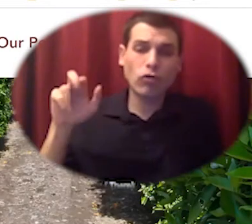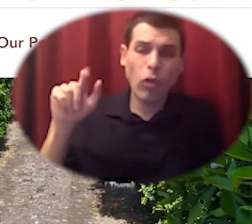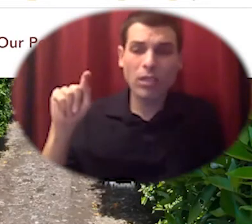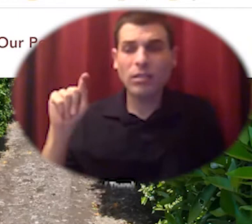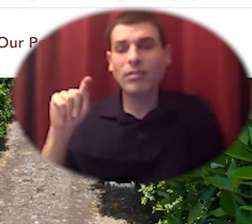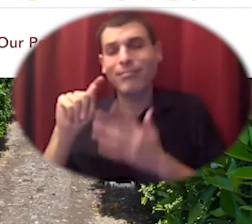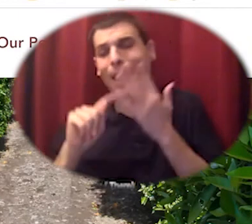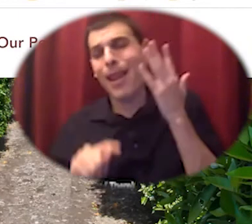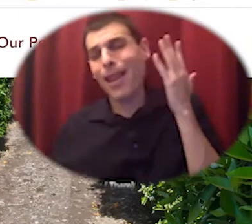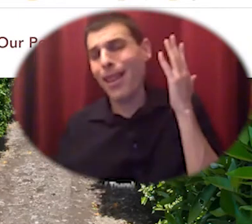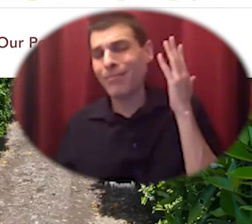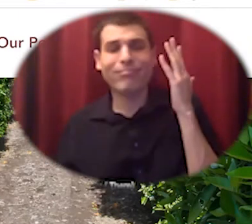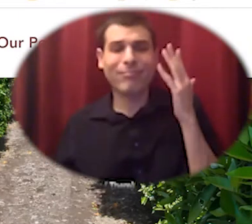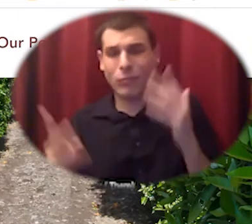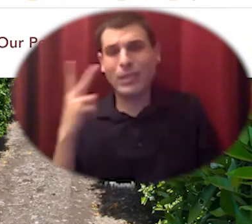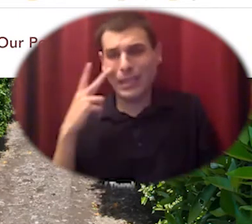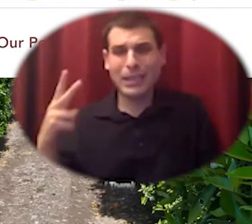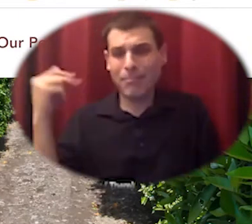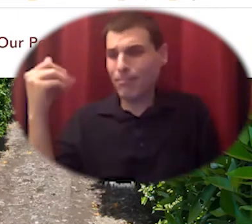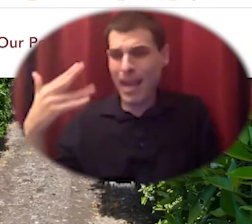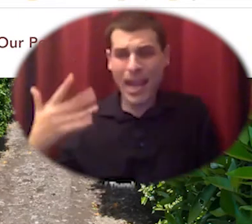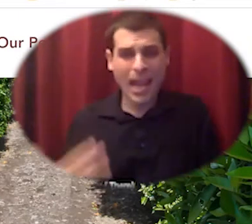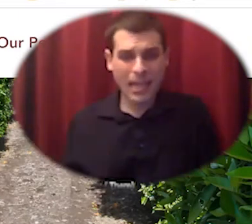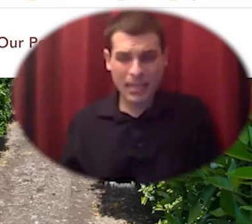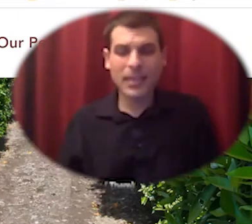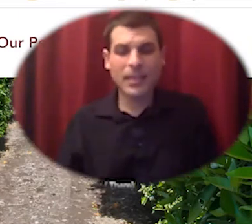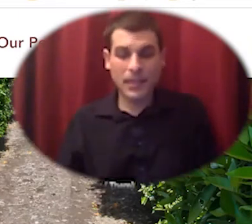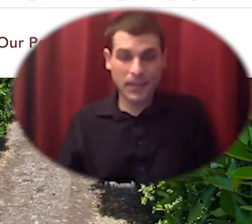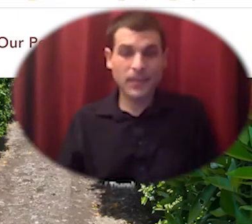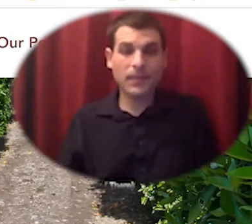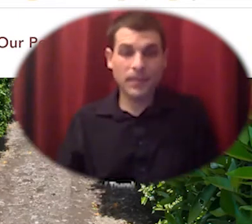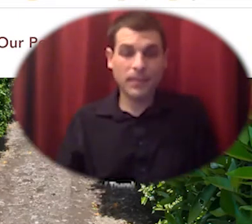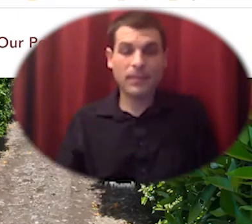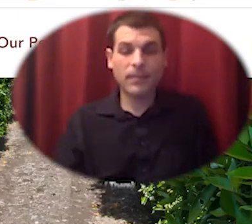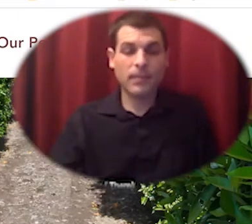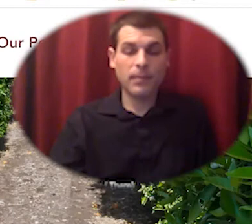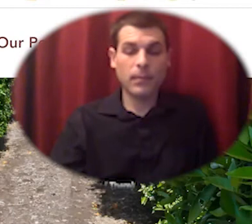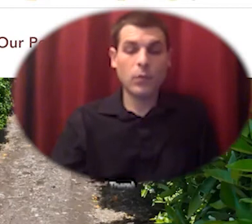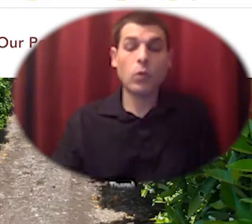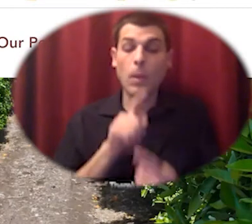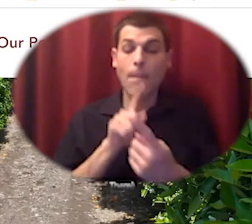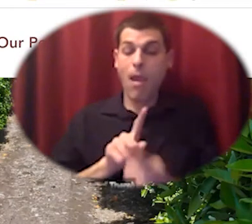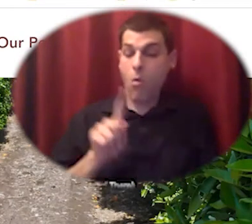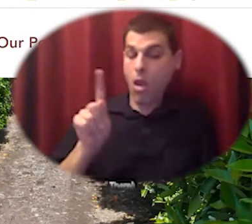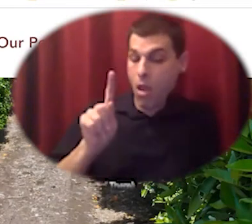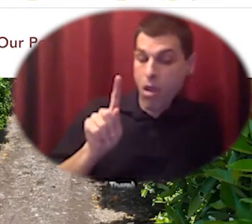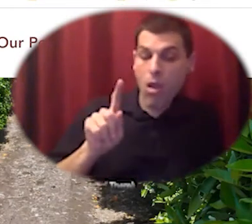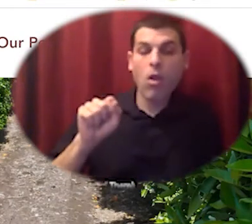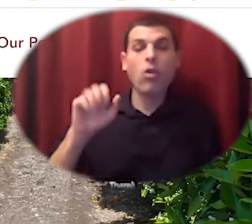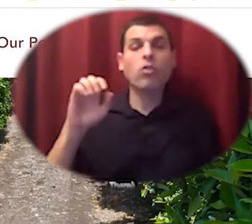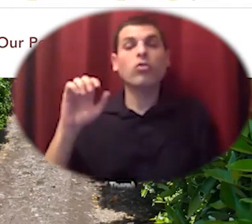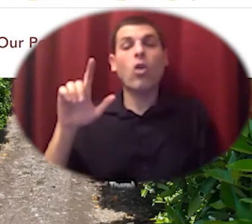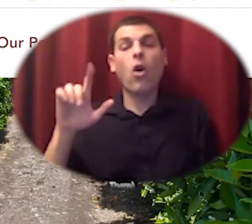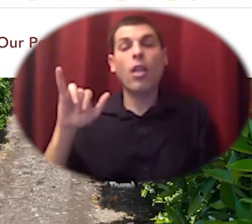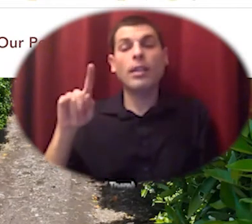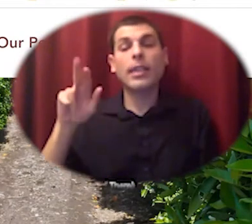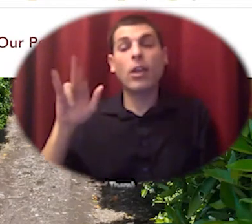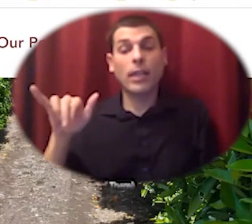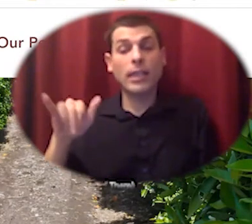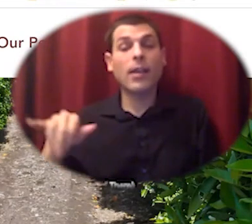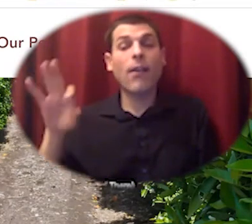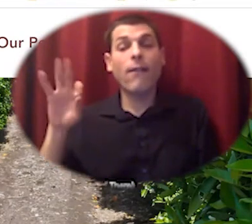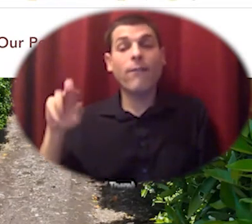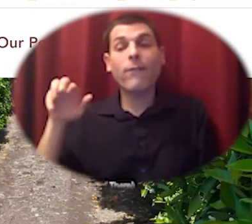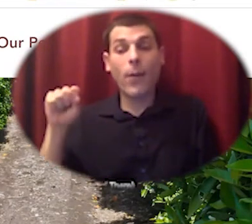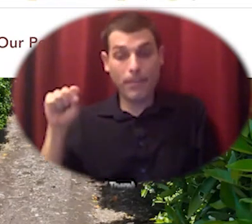and we met at solidarity farms which was a project of this coalition of stakeholders